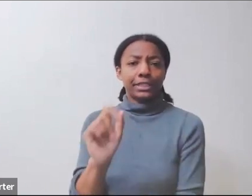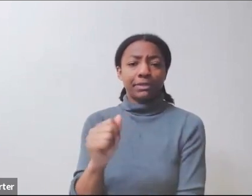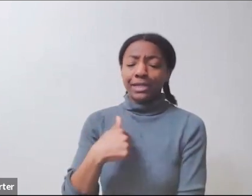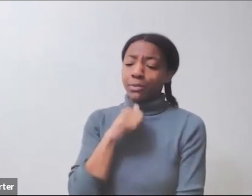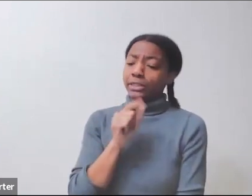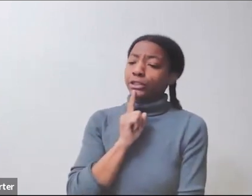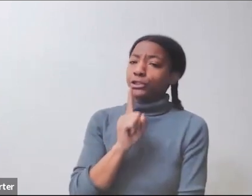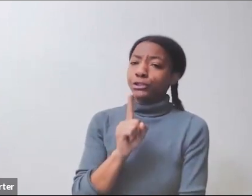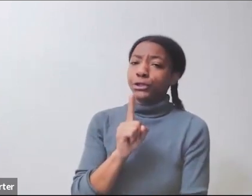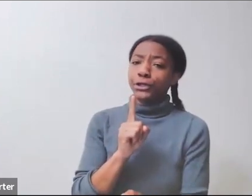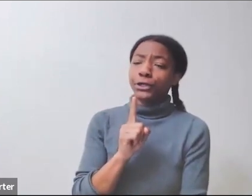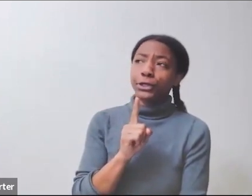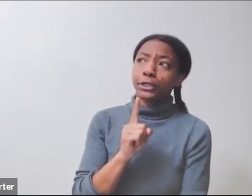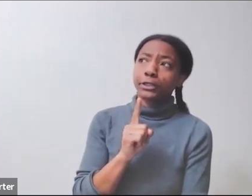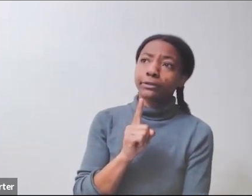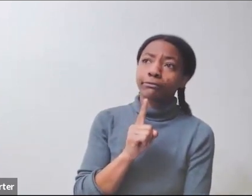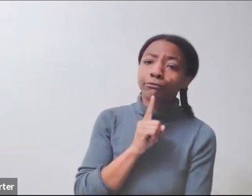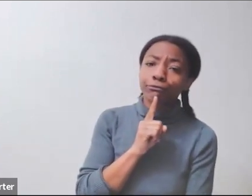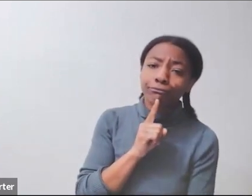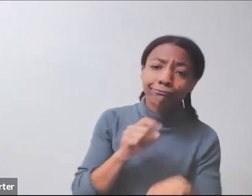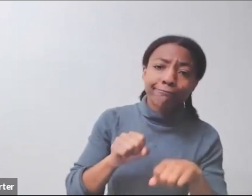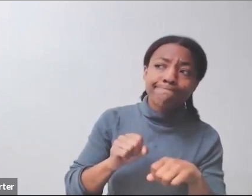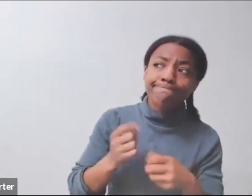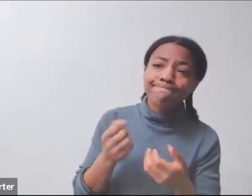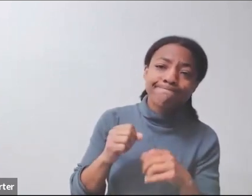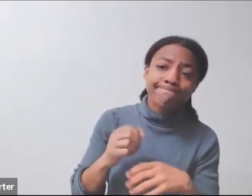I'm not sure that my rehabilitation, sorry,